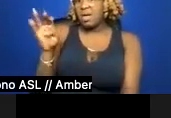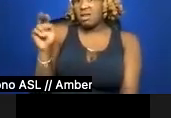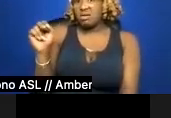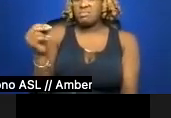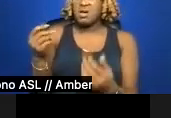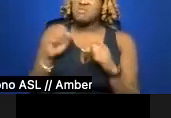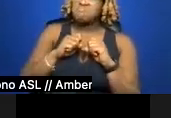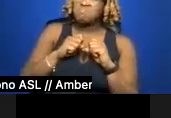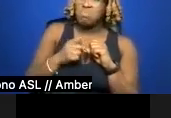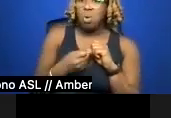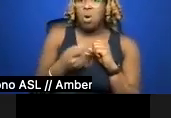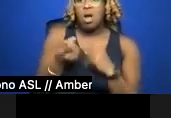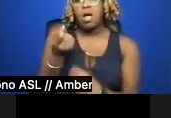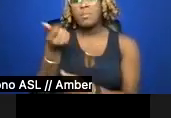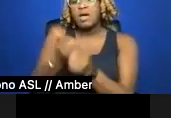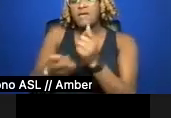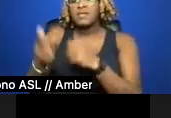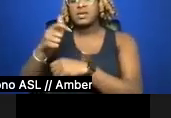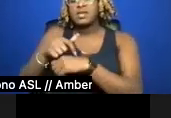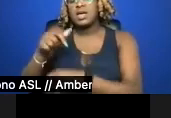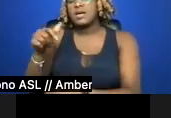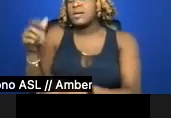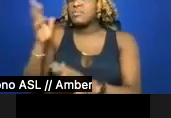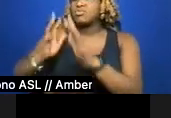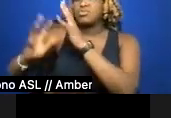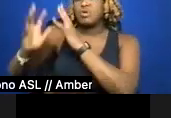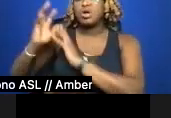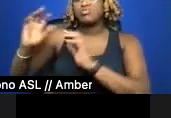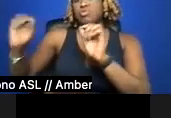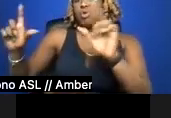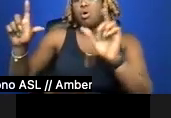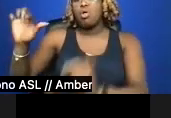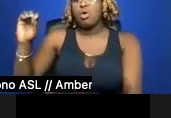each time a retro logo debuts a thin sans-serif makeover—